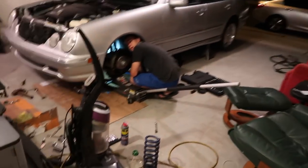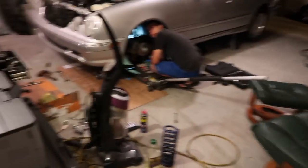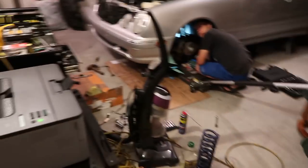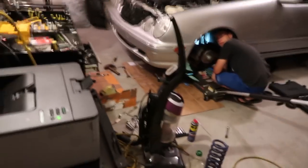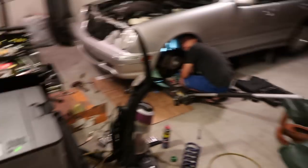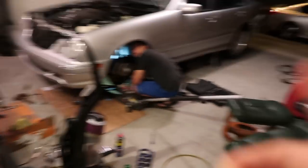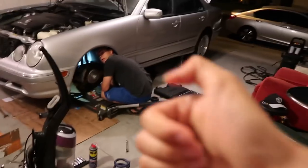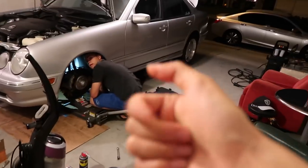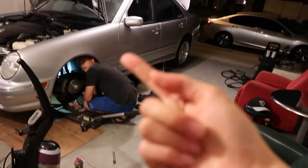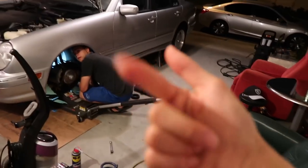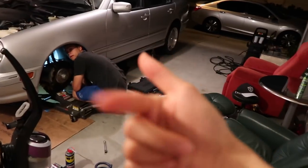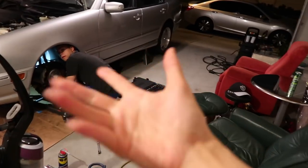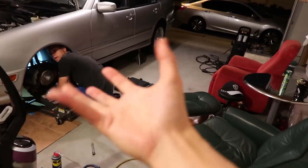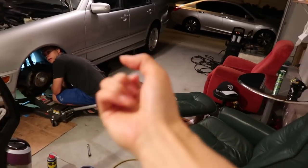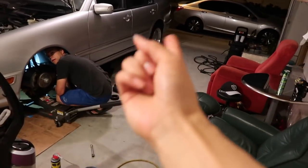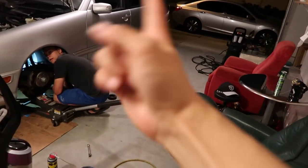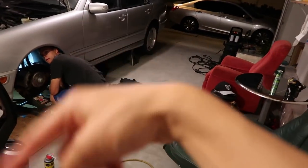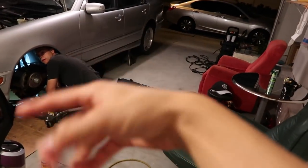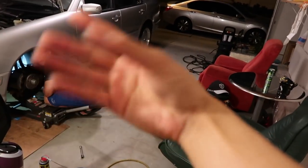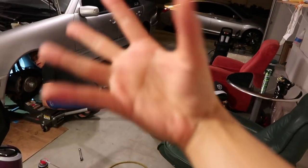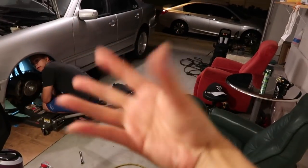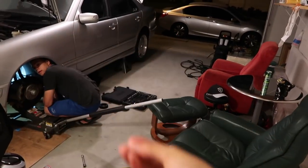E: baby I want to go to sleep